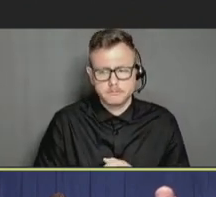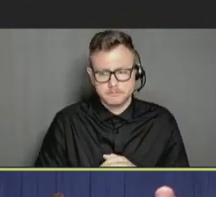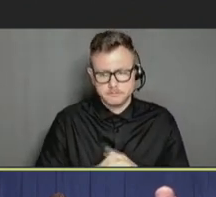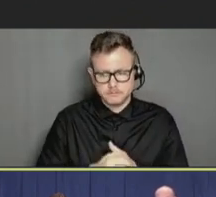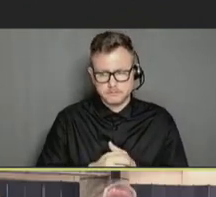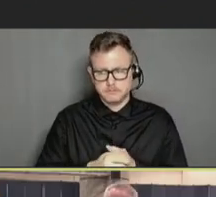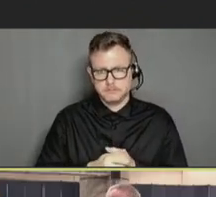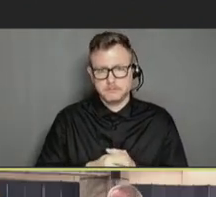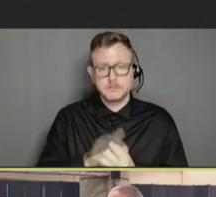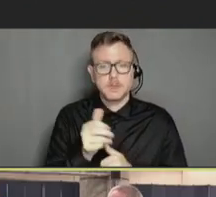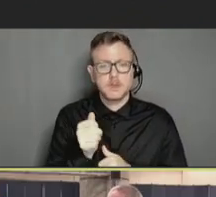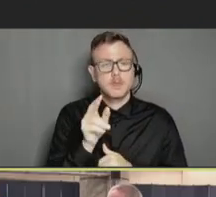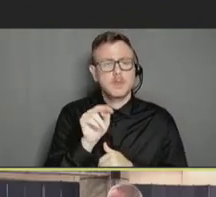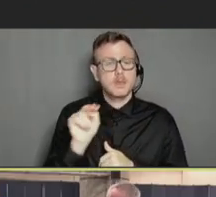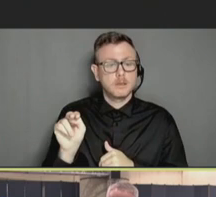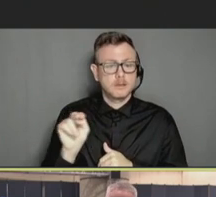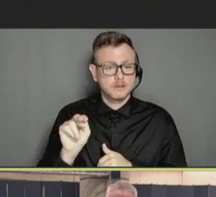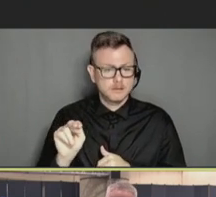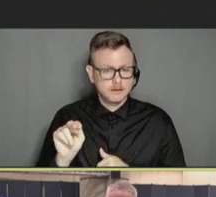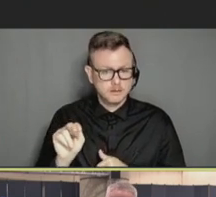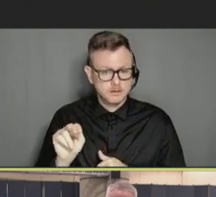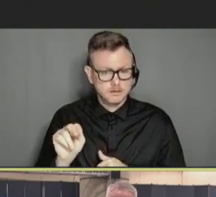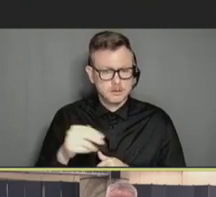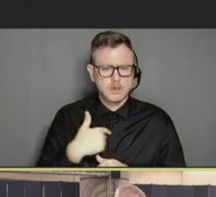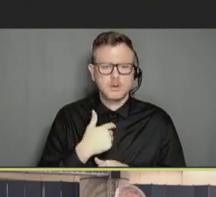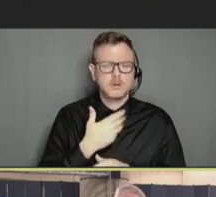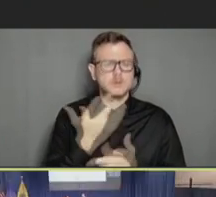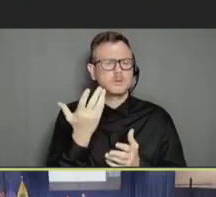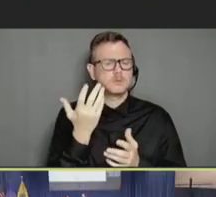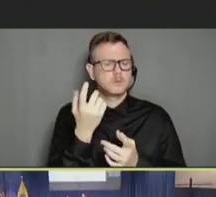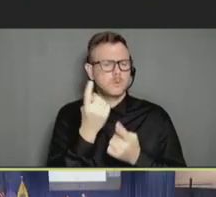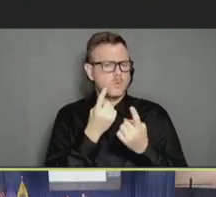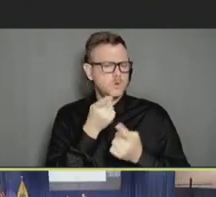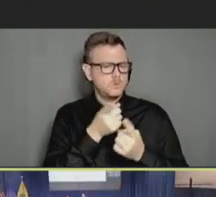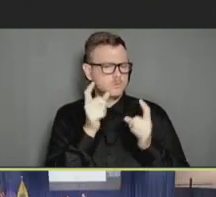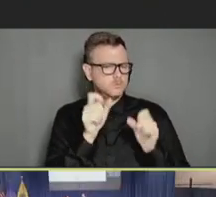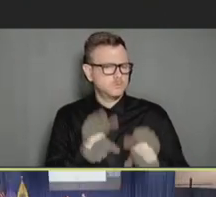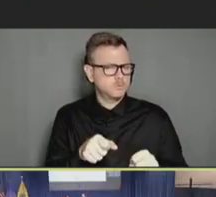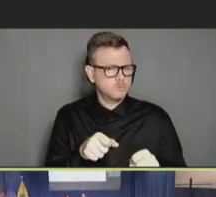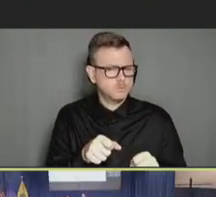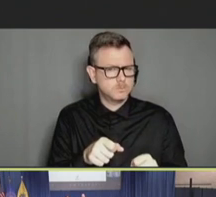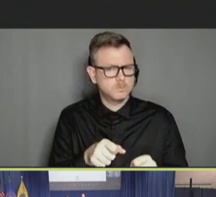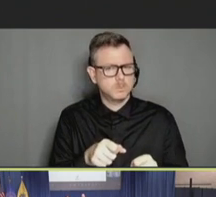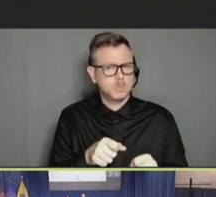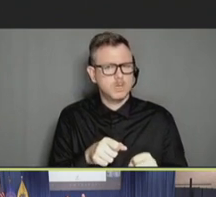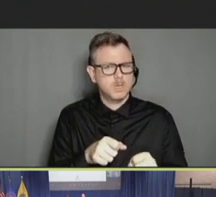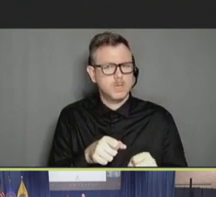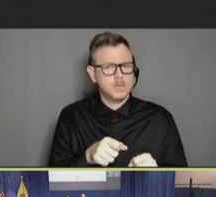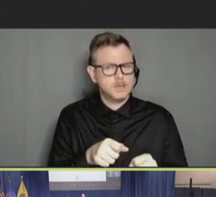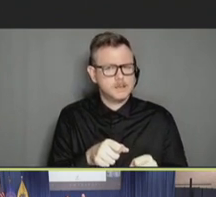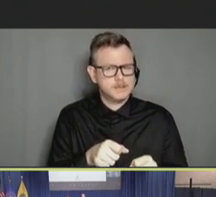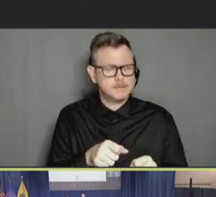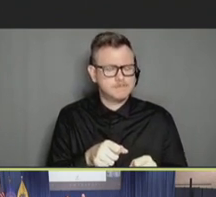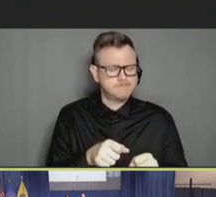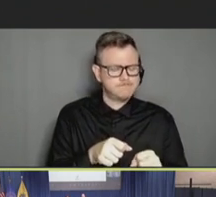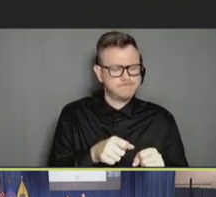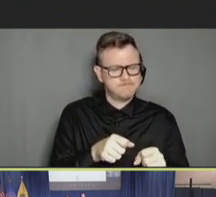Ann Aikin: So, I wondered if you can scan a little bit more on what is needed in terms